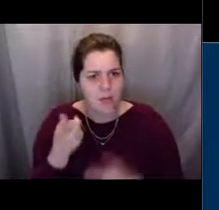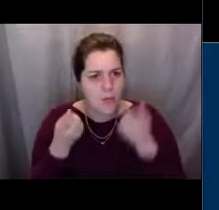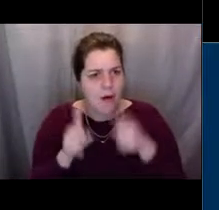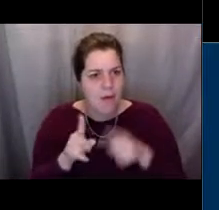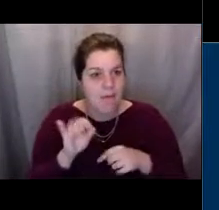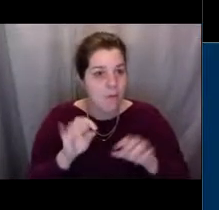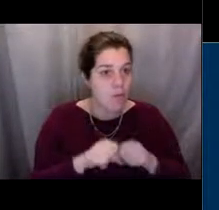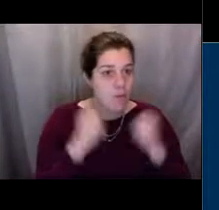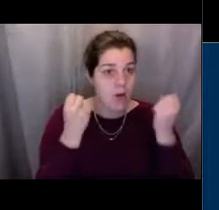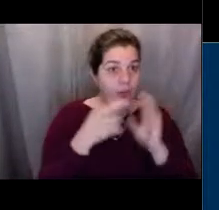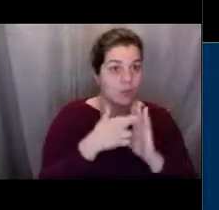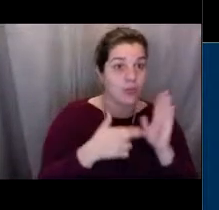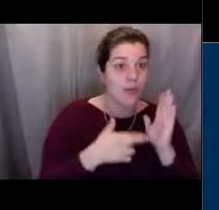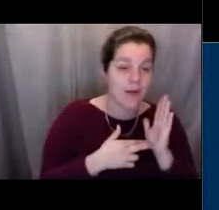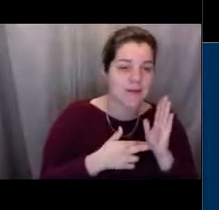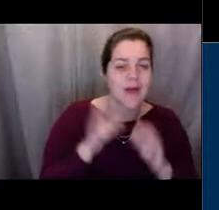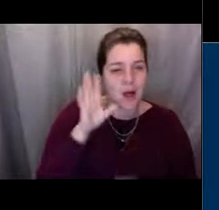and we had talked about the fines and stuff.